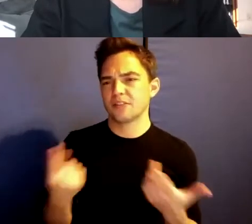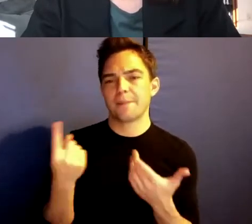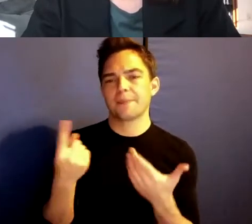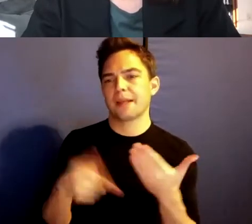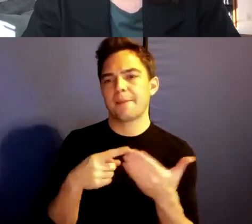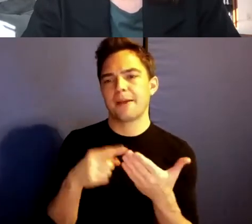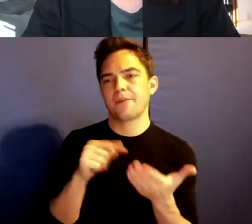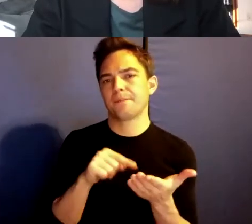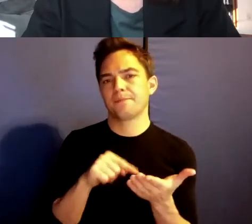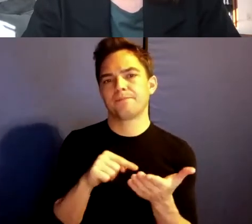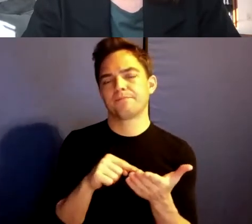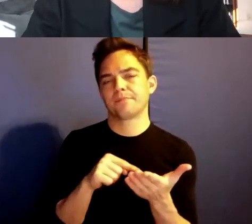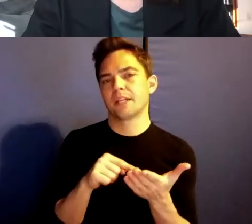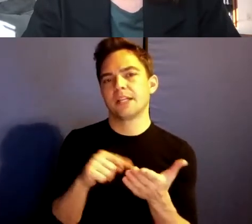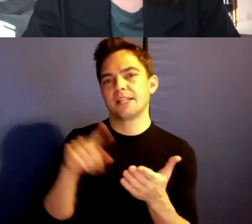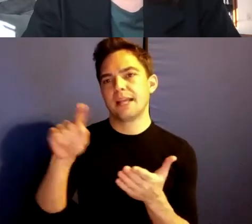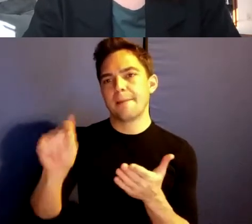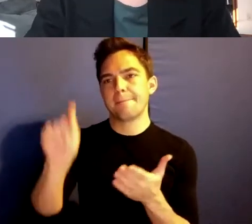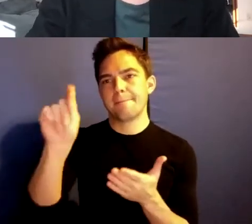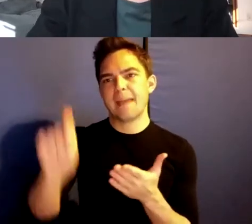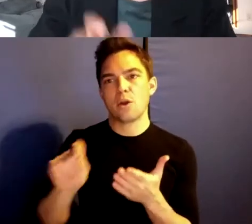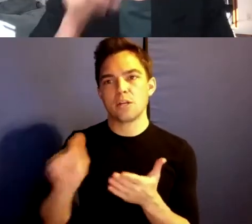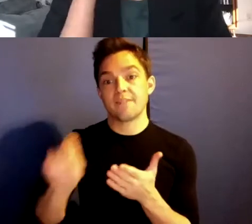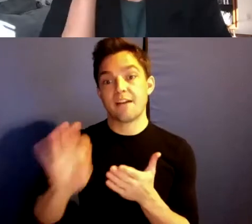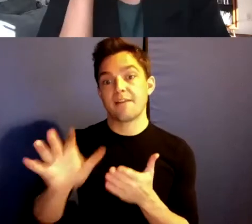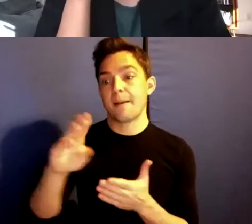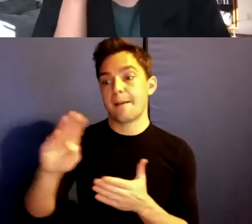it, imperative of parenthood as a reproduction of the same.